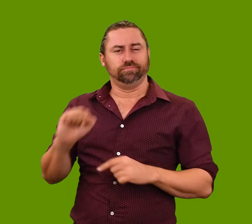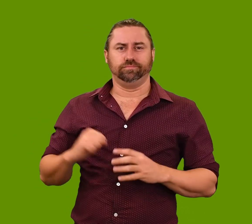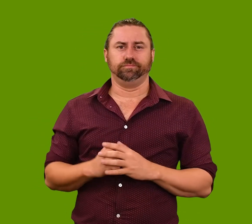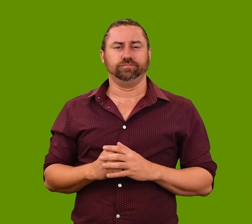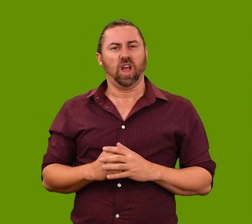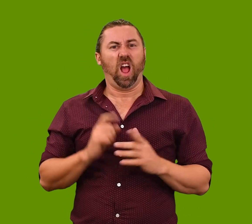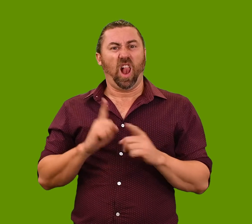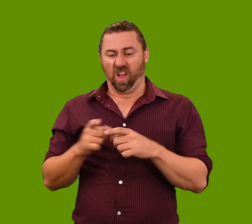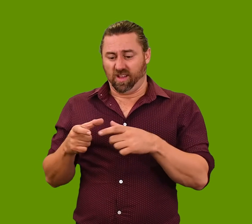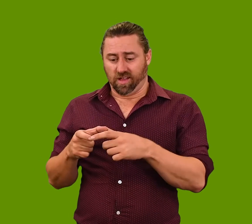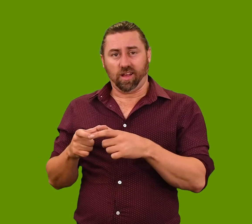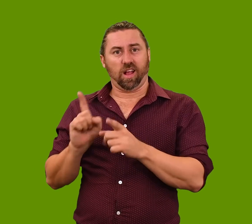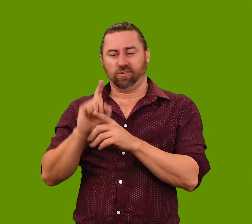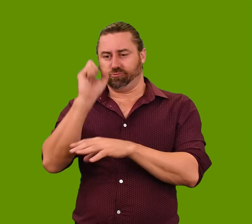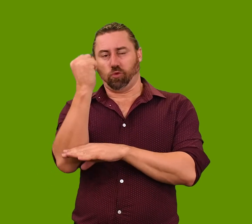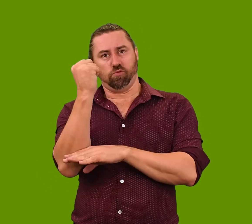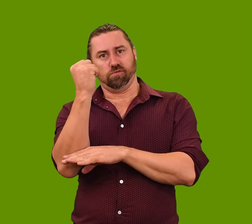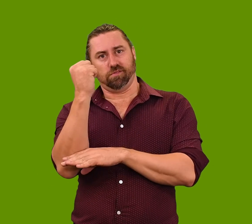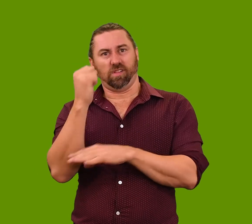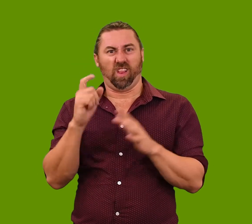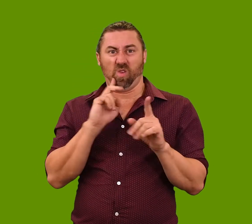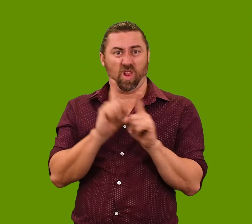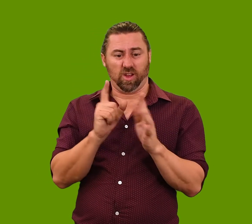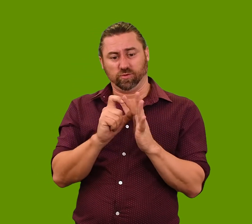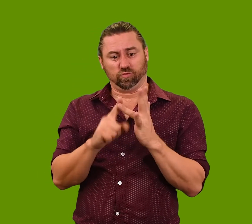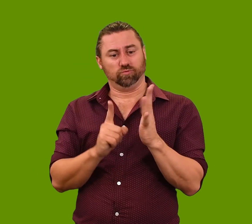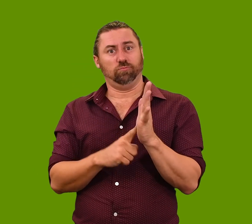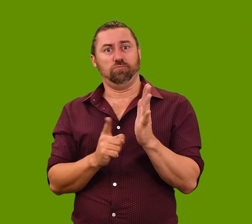‘I’ve painted her as an ornament on a small pedestal,